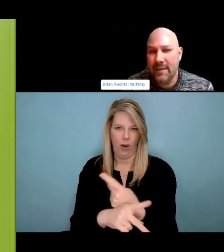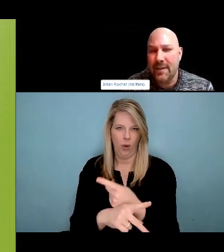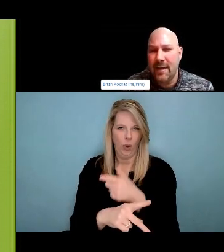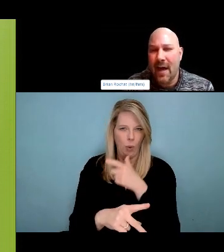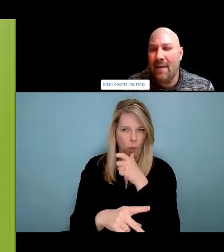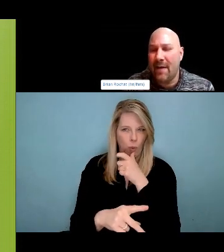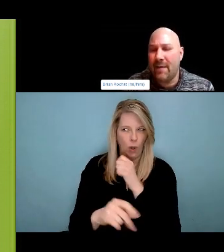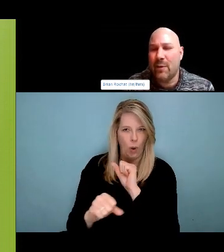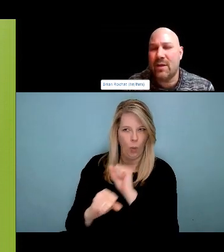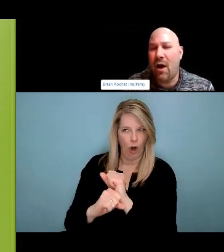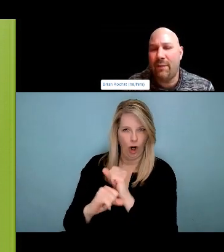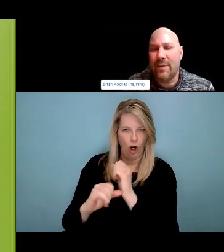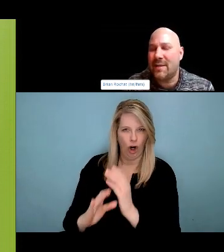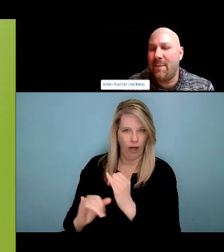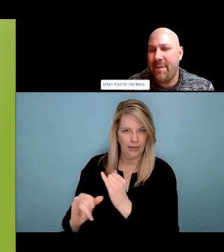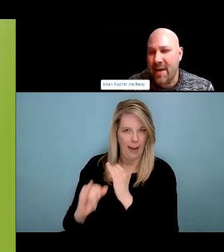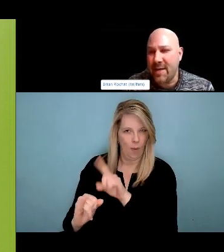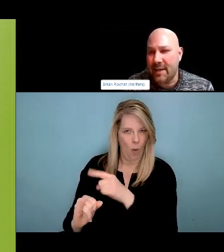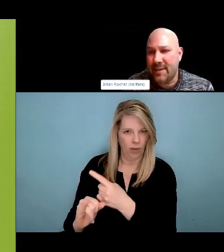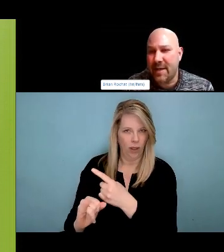use story. To ref to referral services, sources when